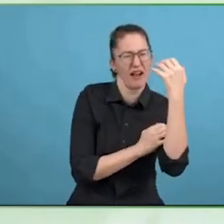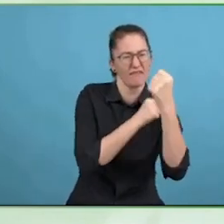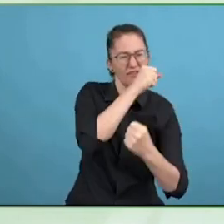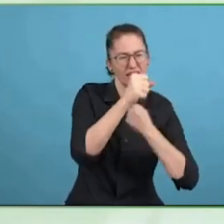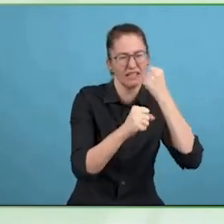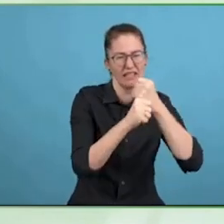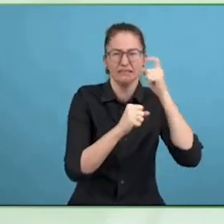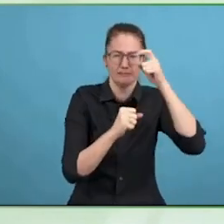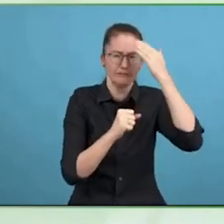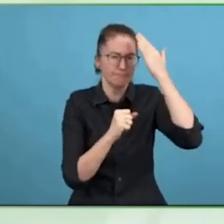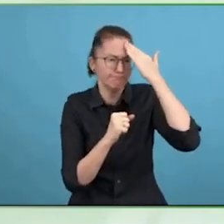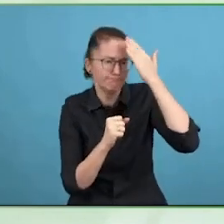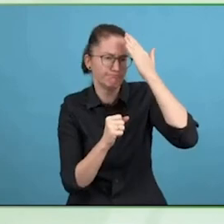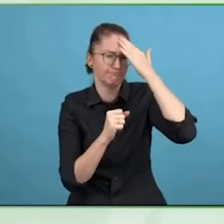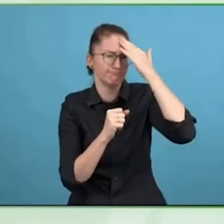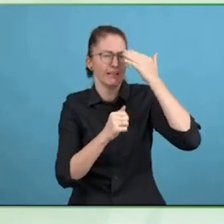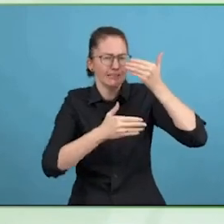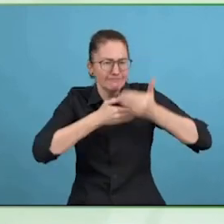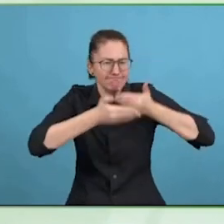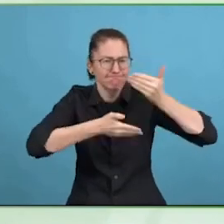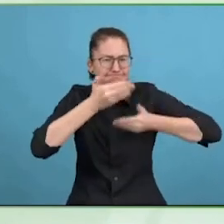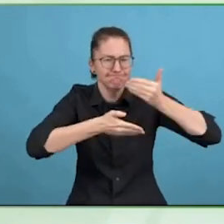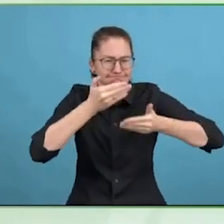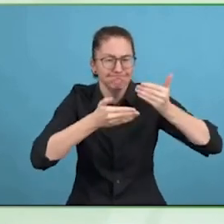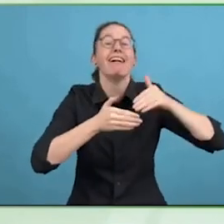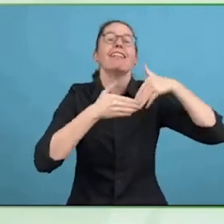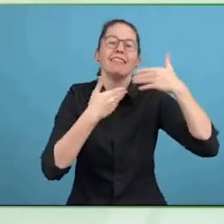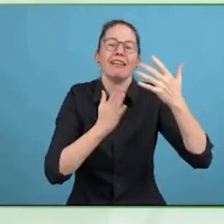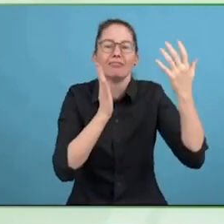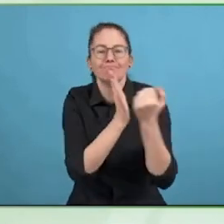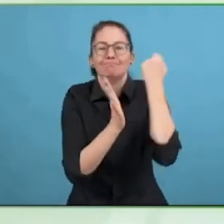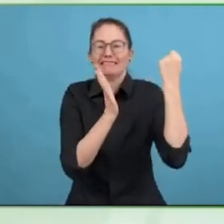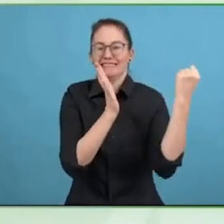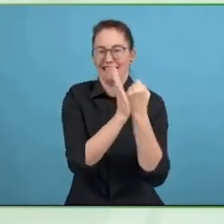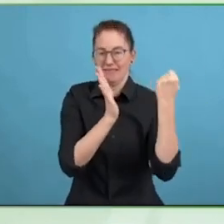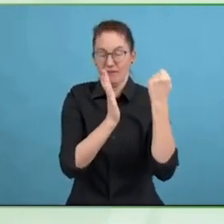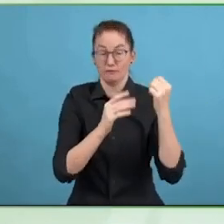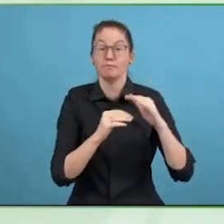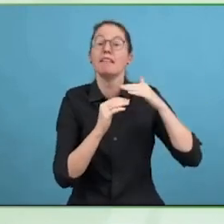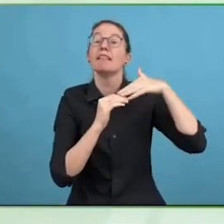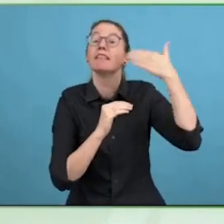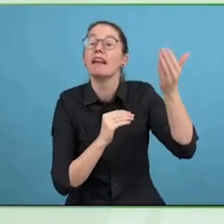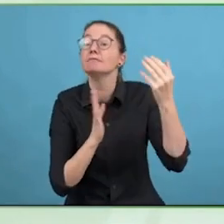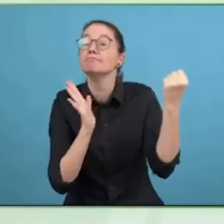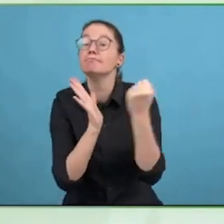that is for two years now, it is technical also so it is kind of deep.